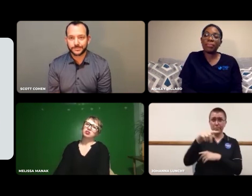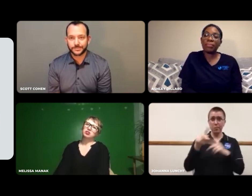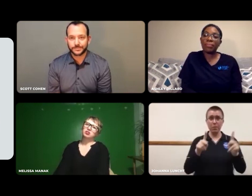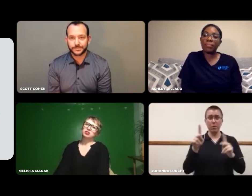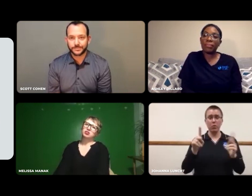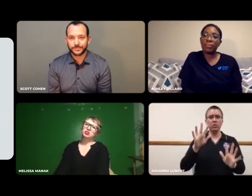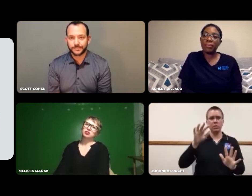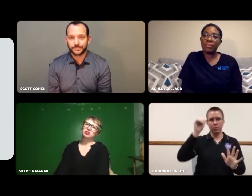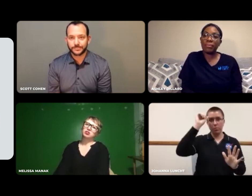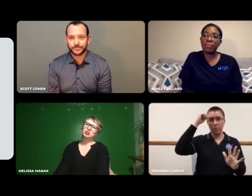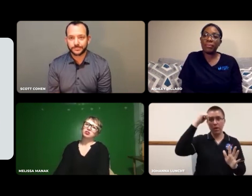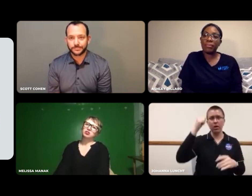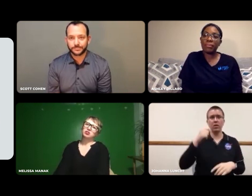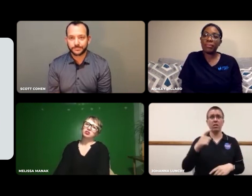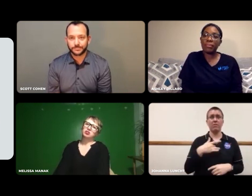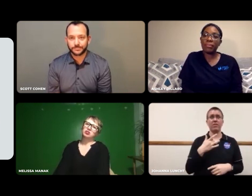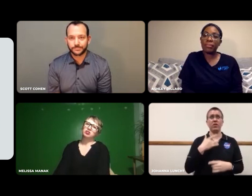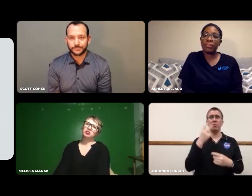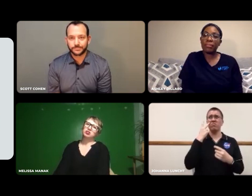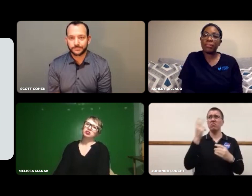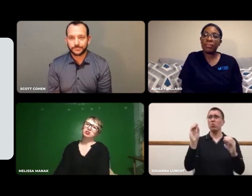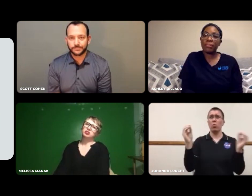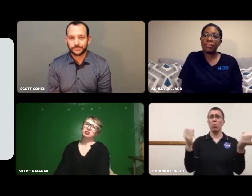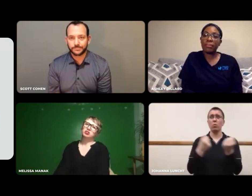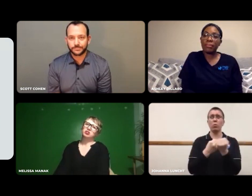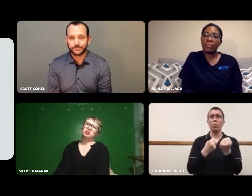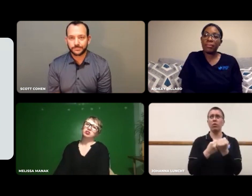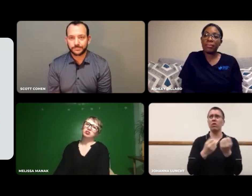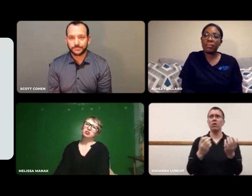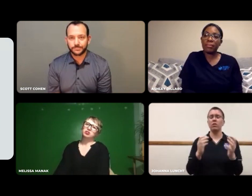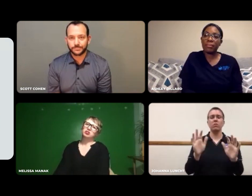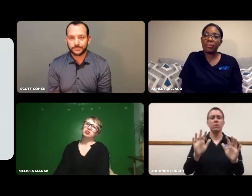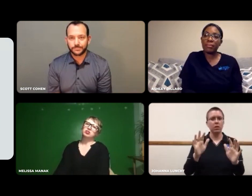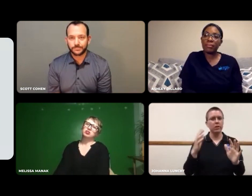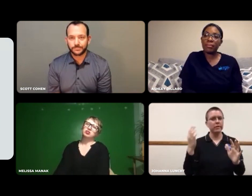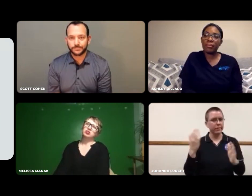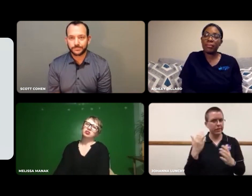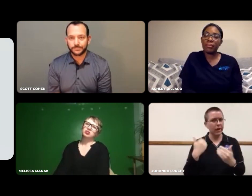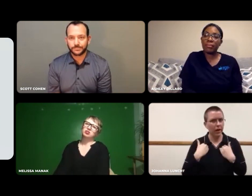You may think no one is supporting you, but you may not even be aware of everyone encouraging